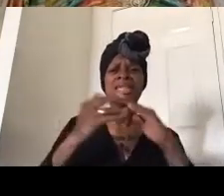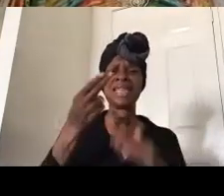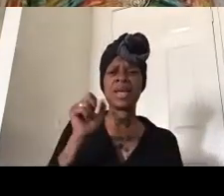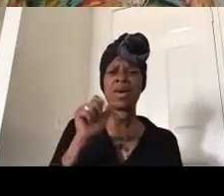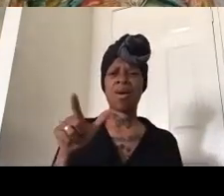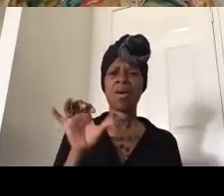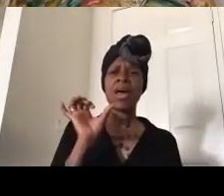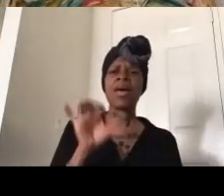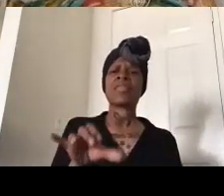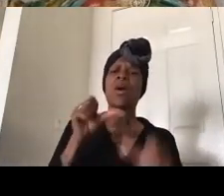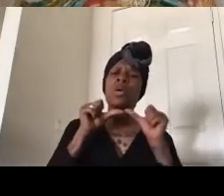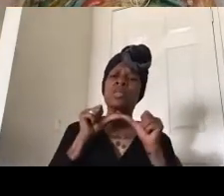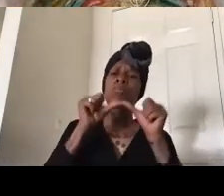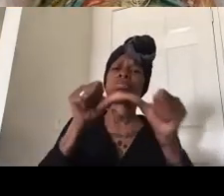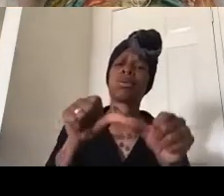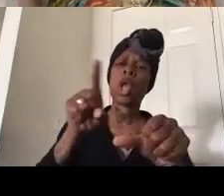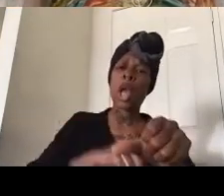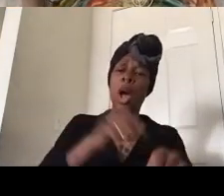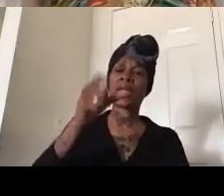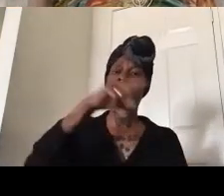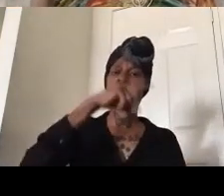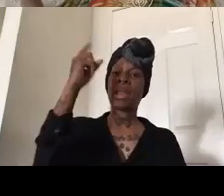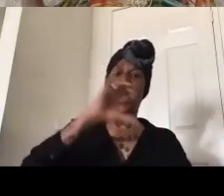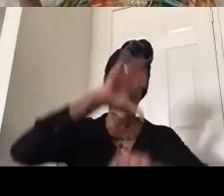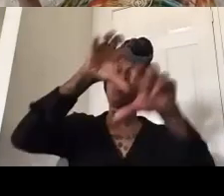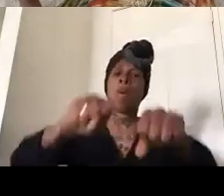encampment that we know of that wasn't on a campus